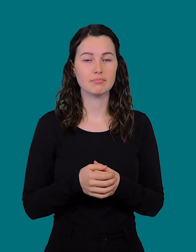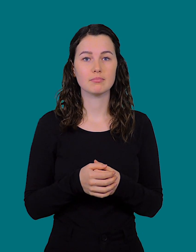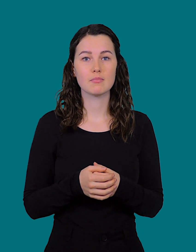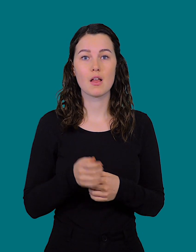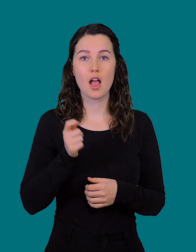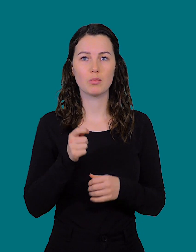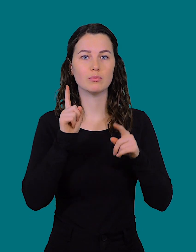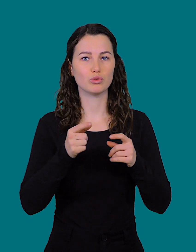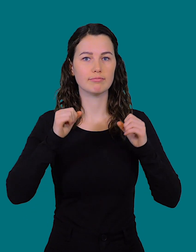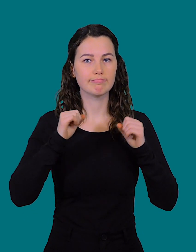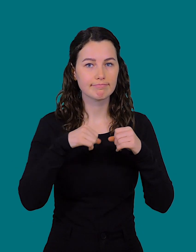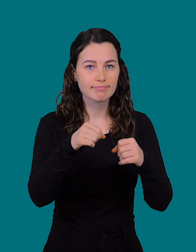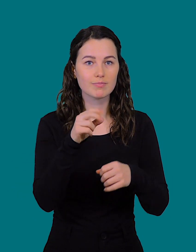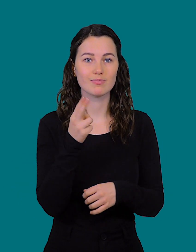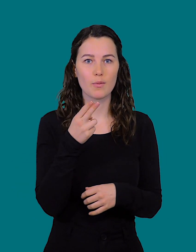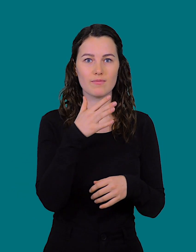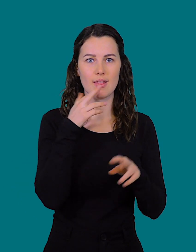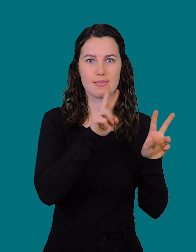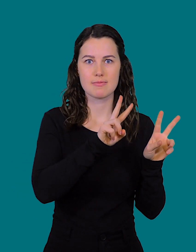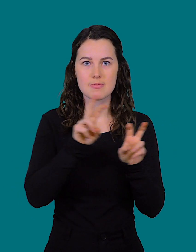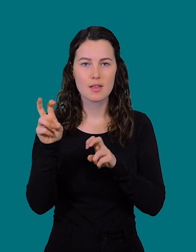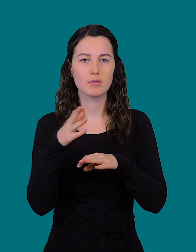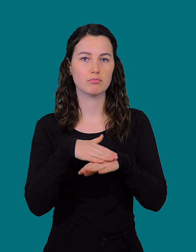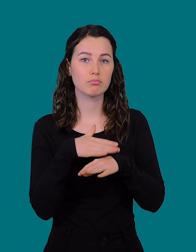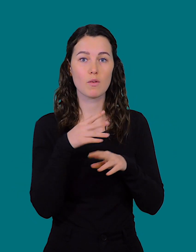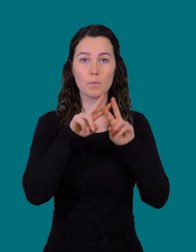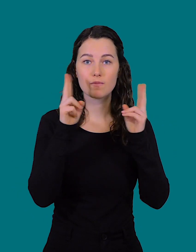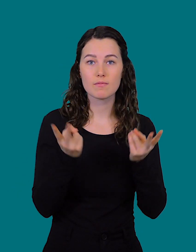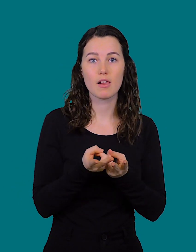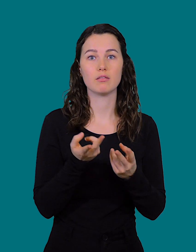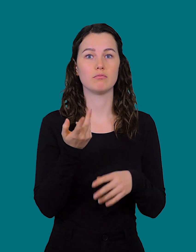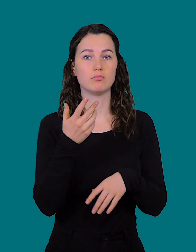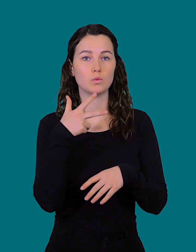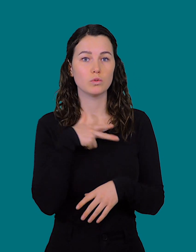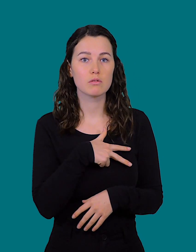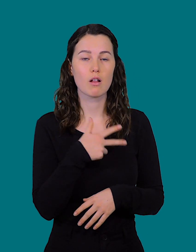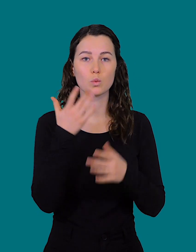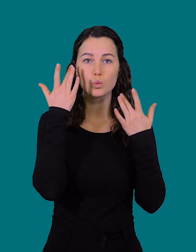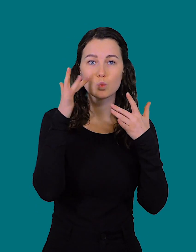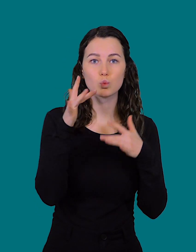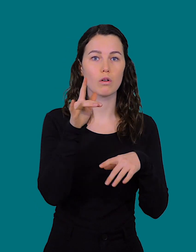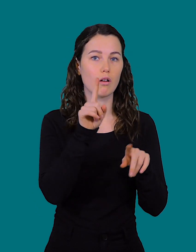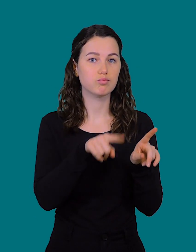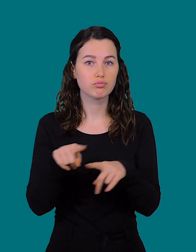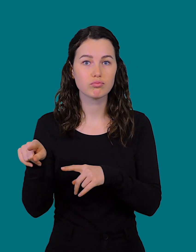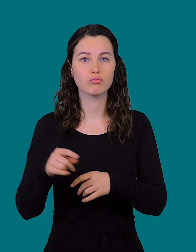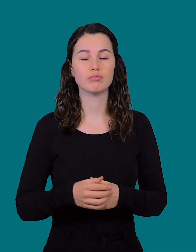The deputies have to agree, because there are many topics including environment, social affairs, culture and other things.